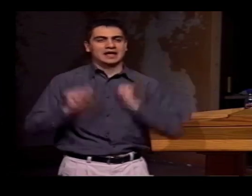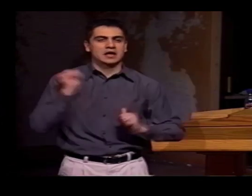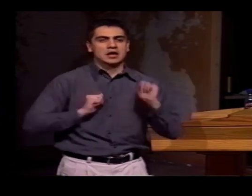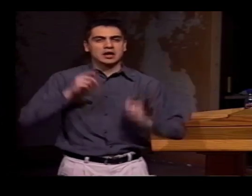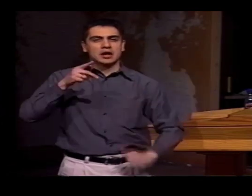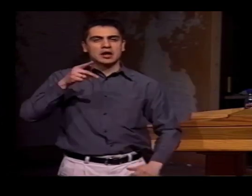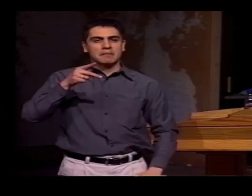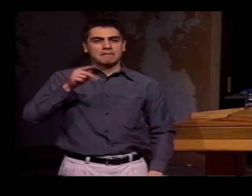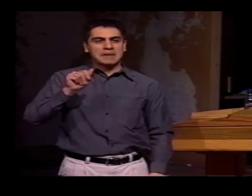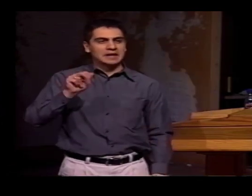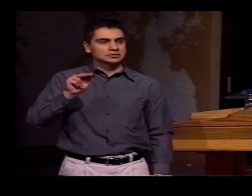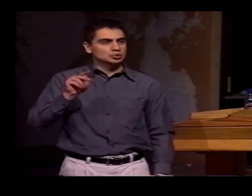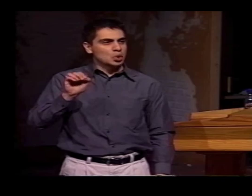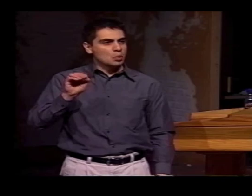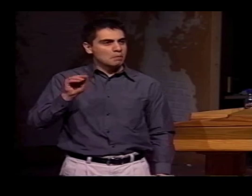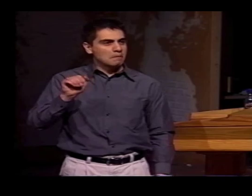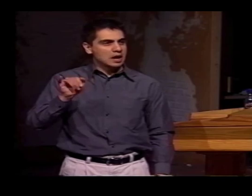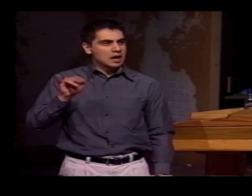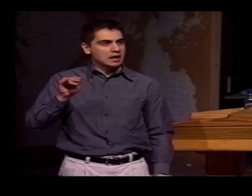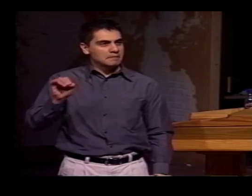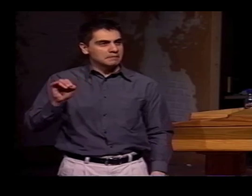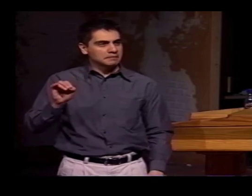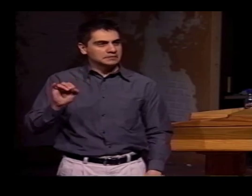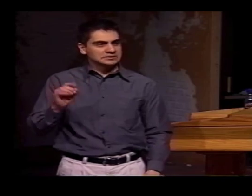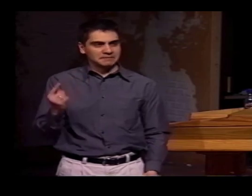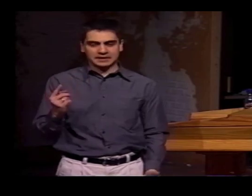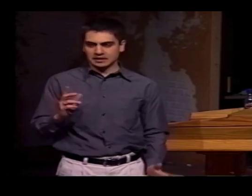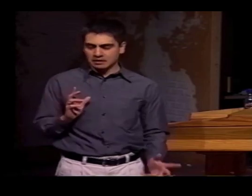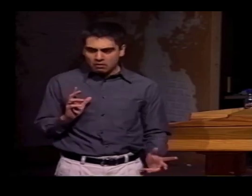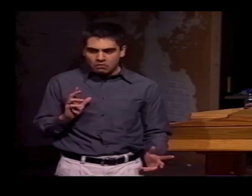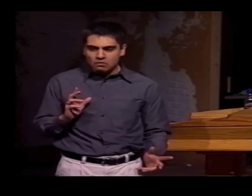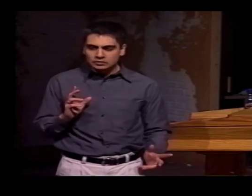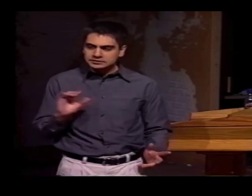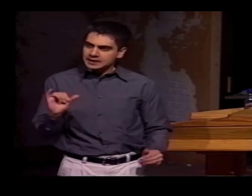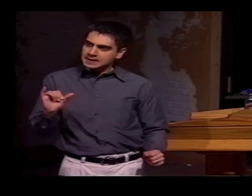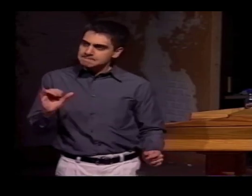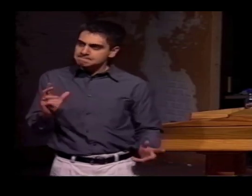WHEN DEAF PEOPLE PANTOMIMED SOMETHING...